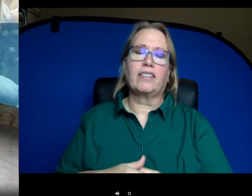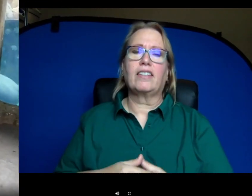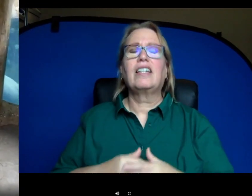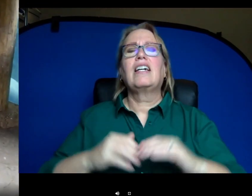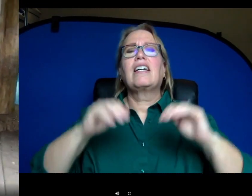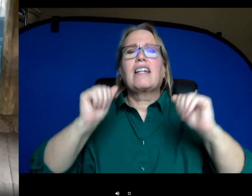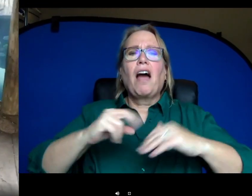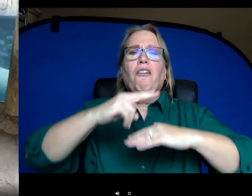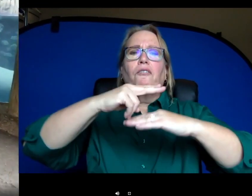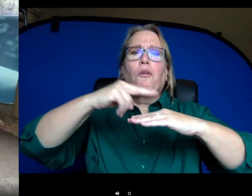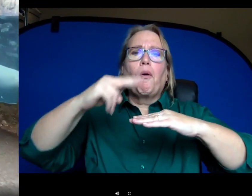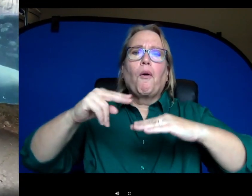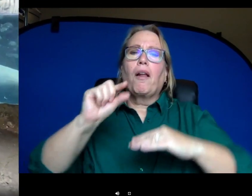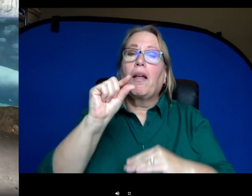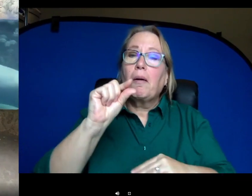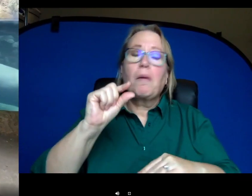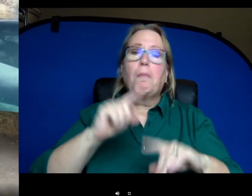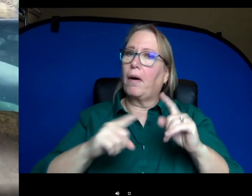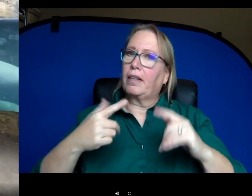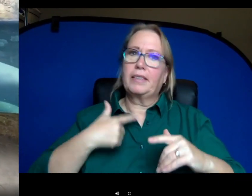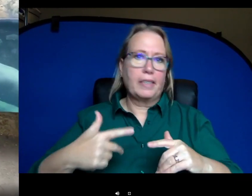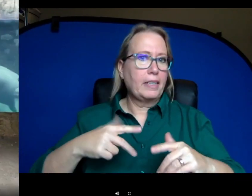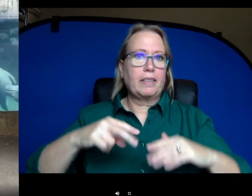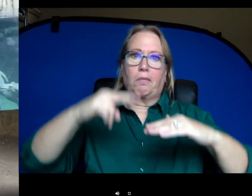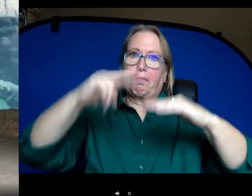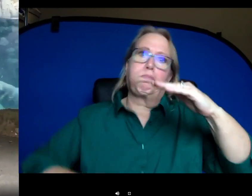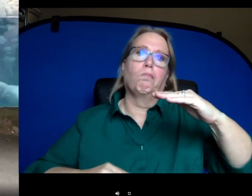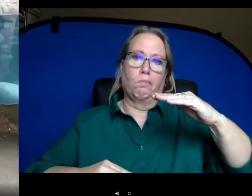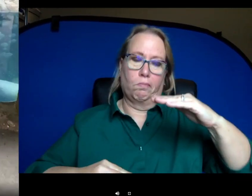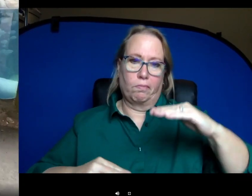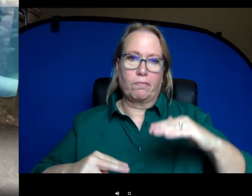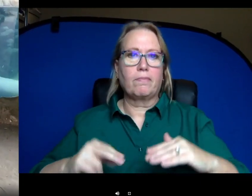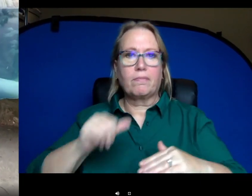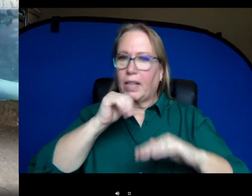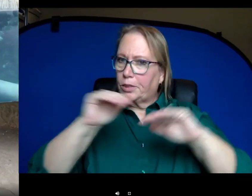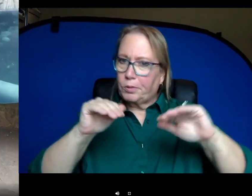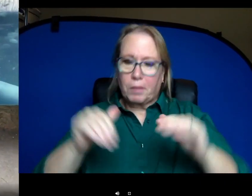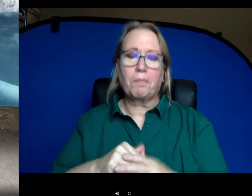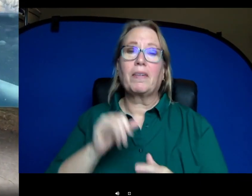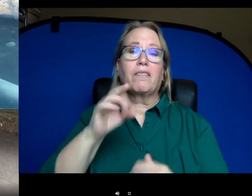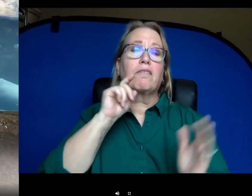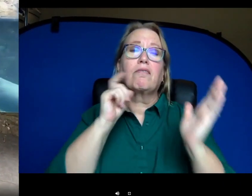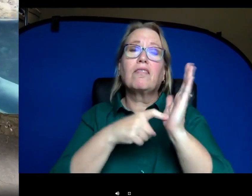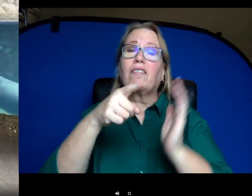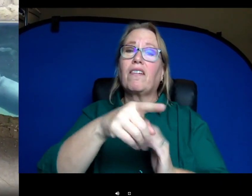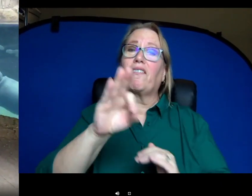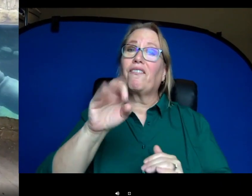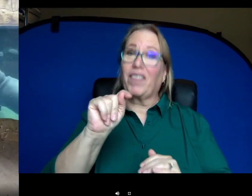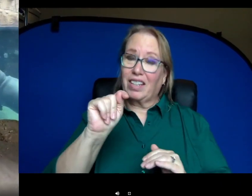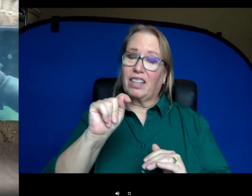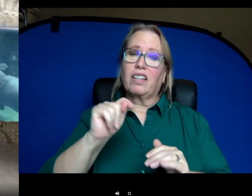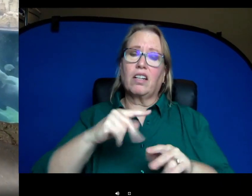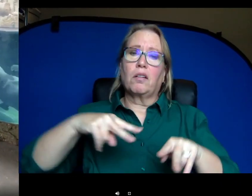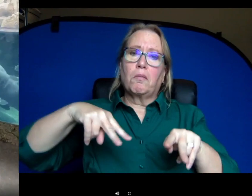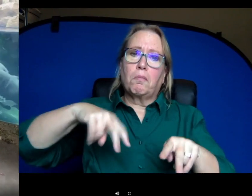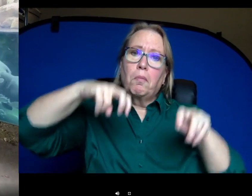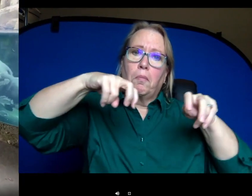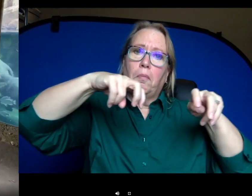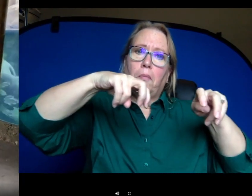abilities in the water but they really do sink and they don't swim. So if you pay close attention to their feet you'll notice they push off at the bottom and